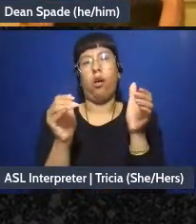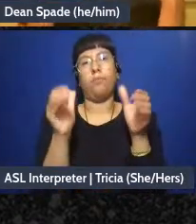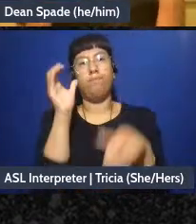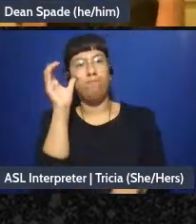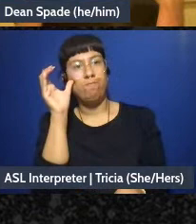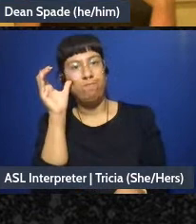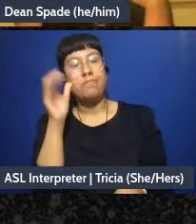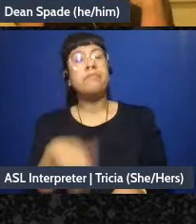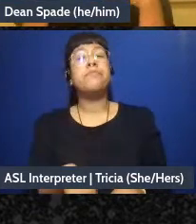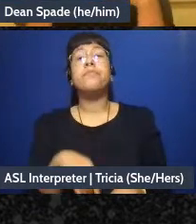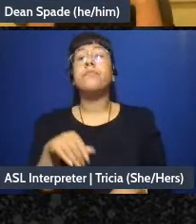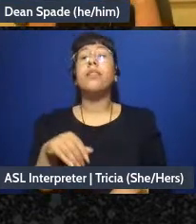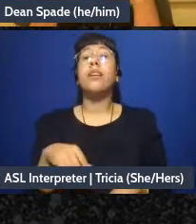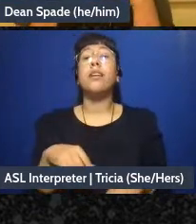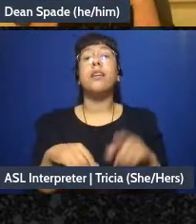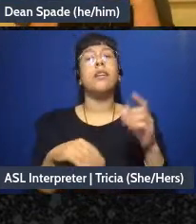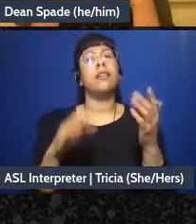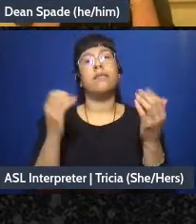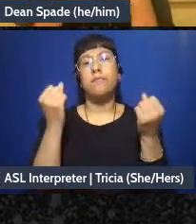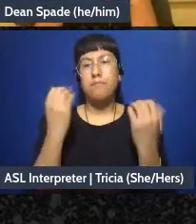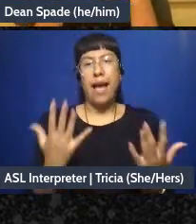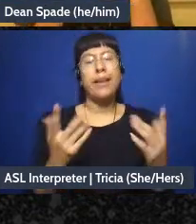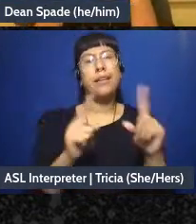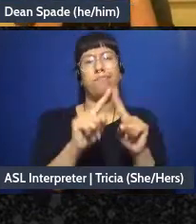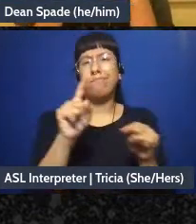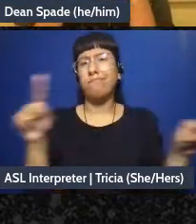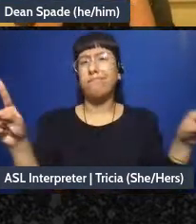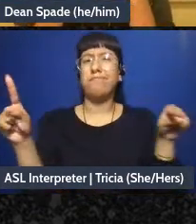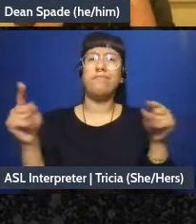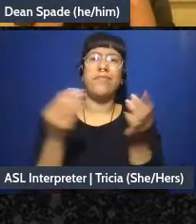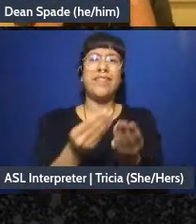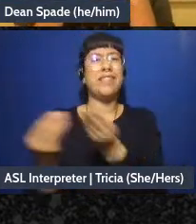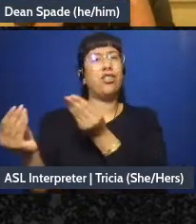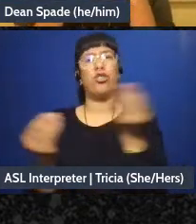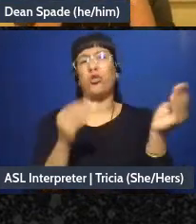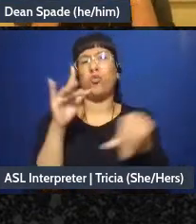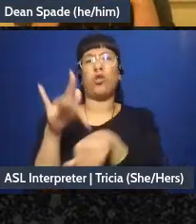there's a bunch of facilitation resources I want to offer you all, um, the book On